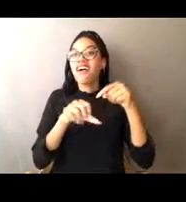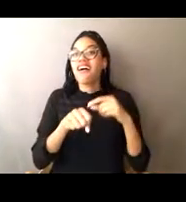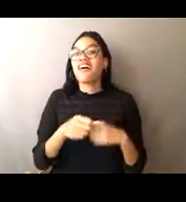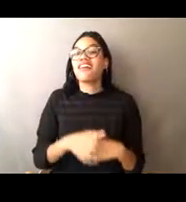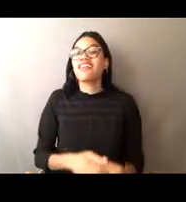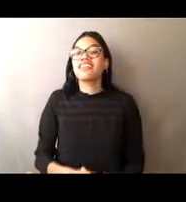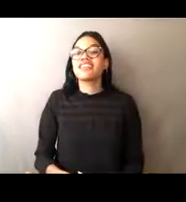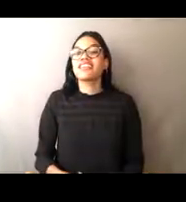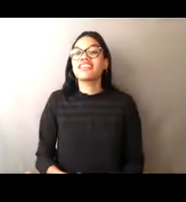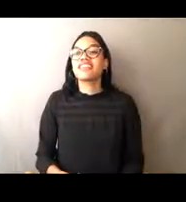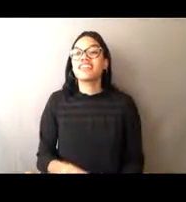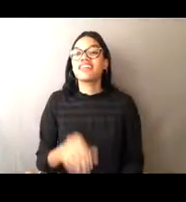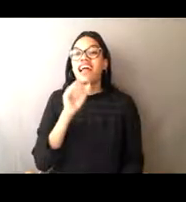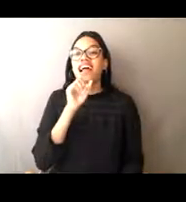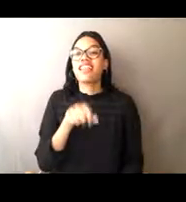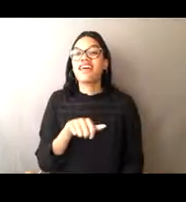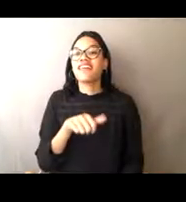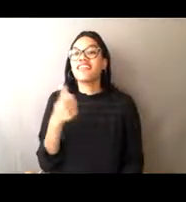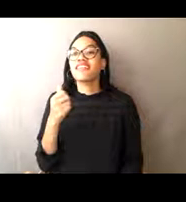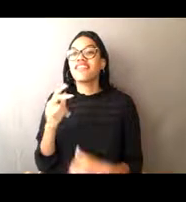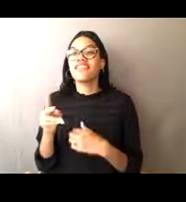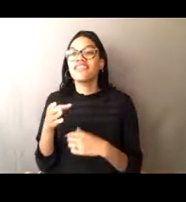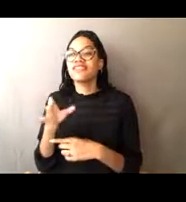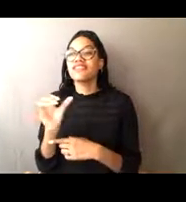and that'll bring me to my next question.